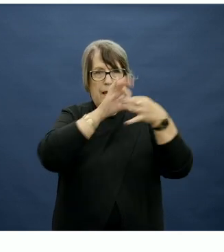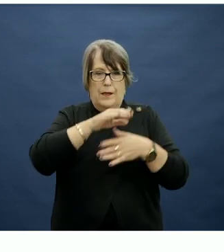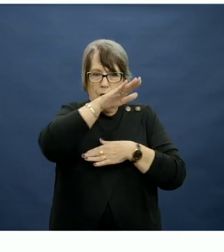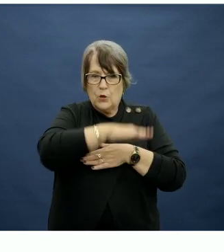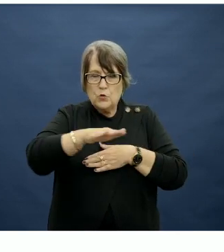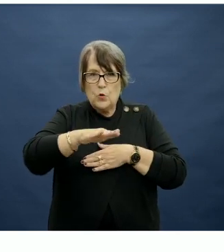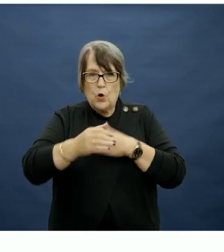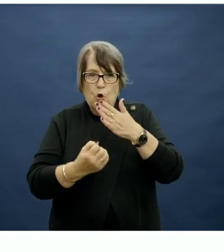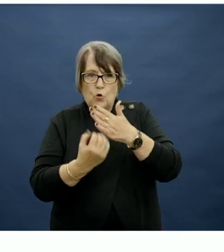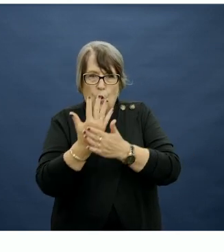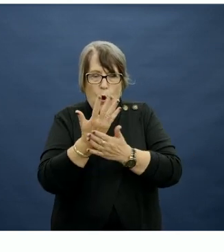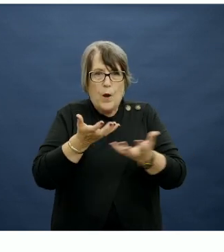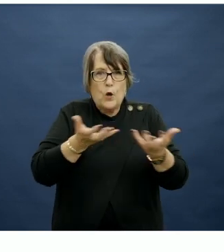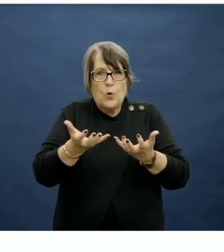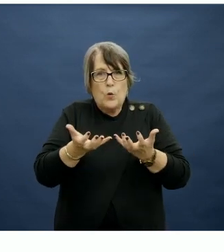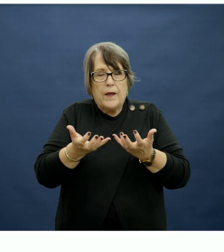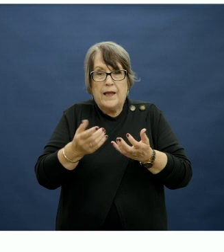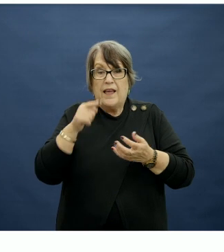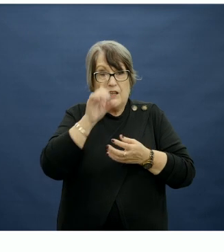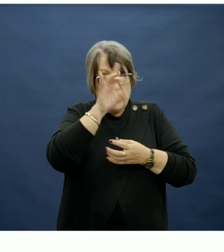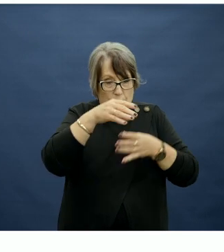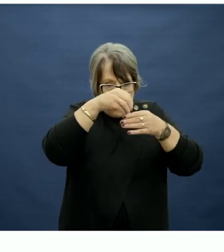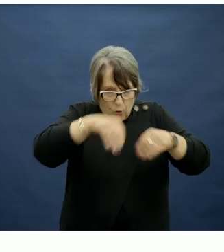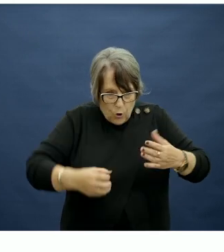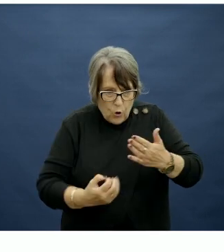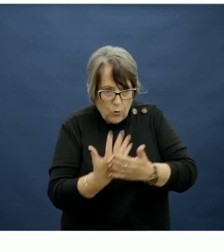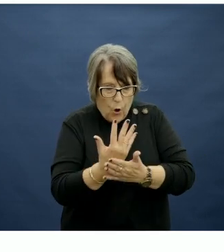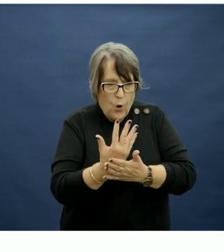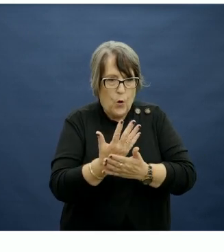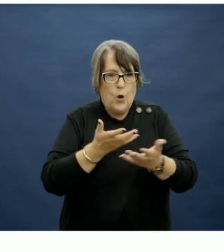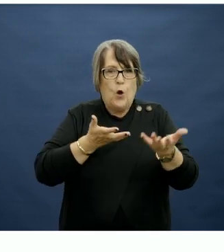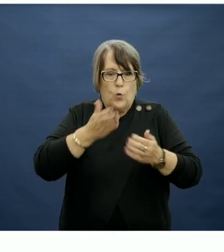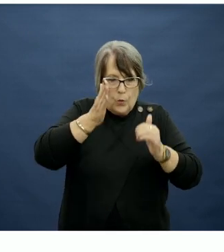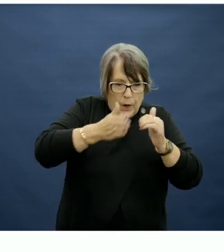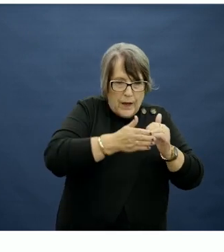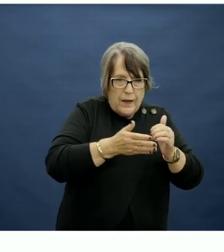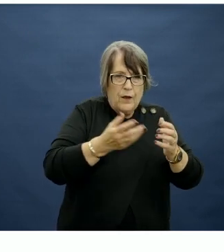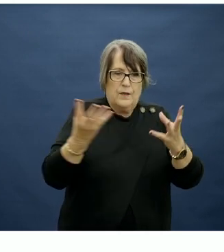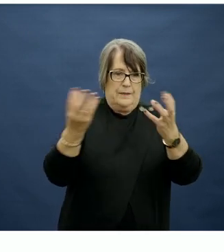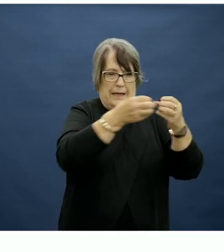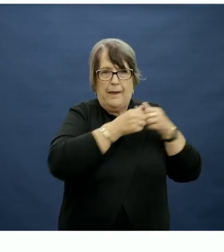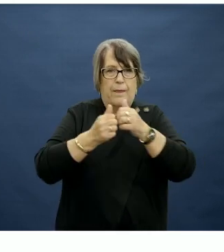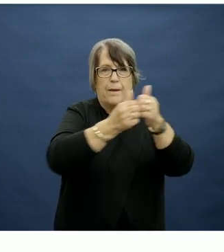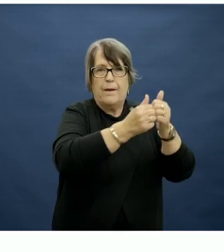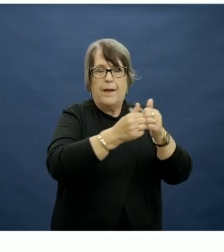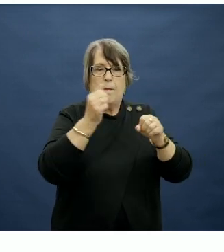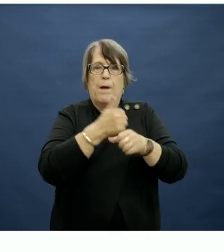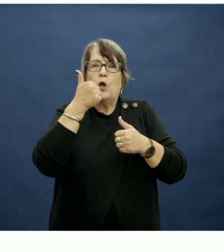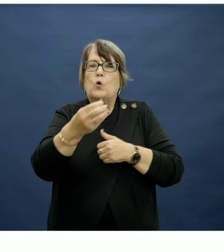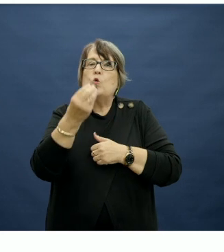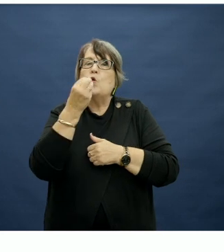growing, cooking and eating school food together, and again not just the lunch box but a nutritious,